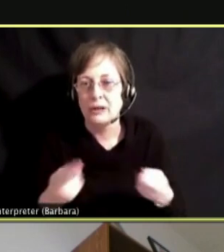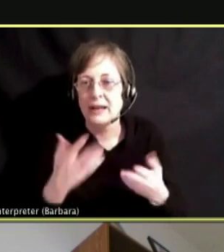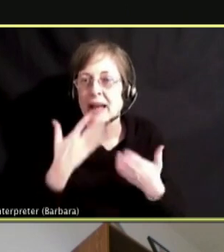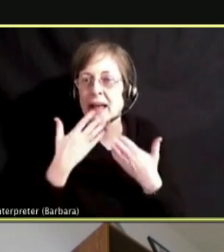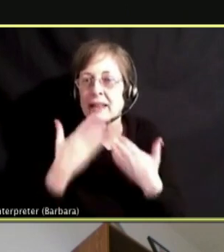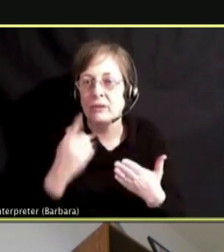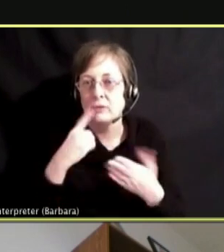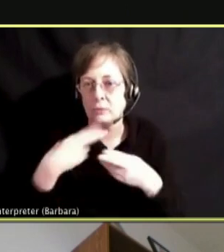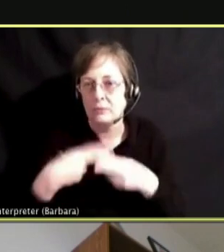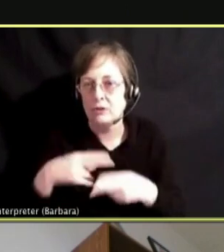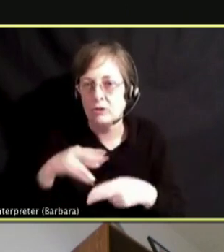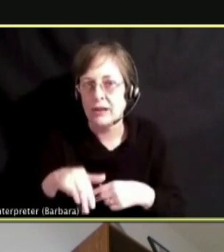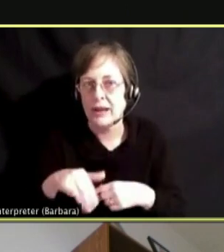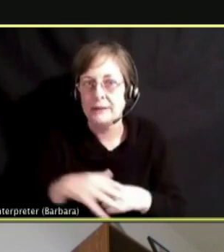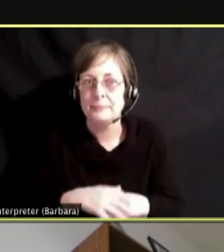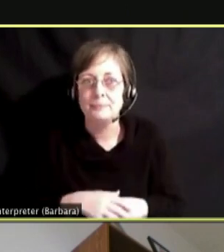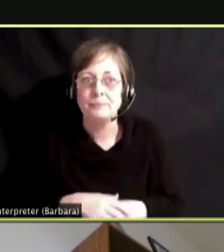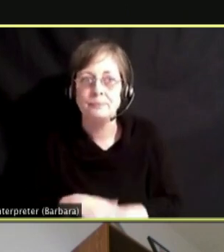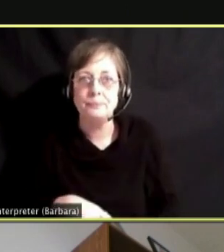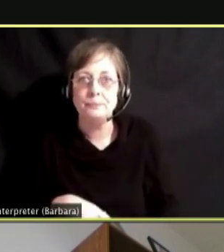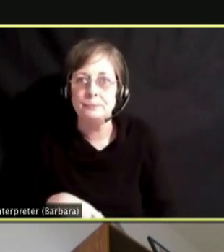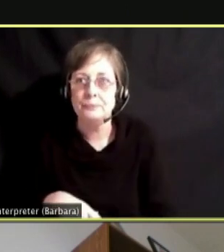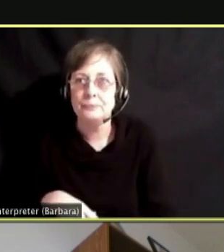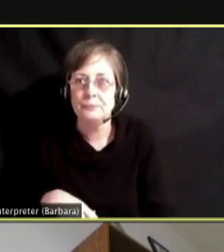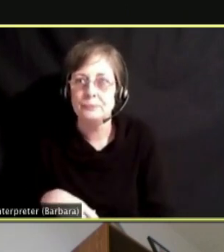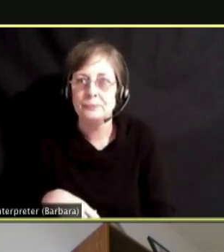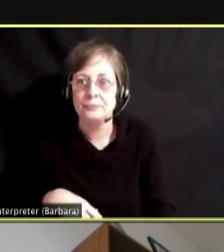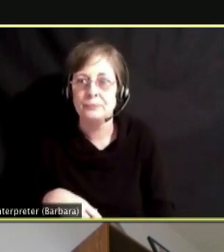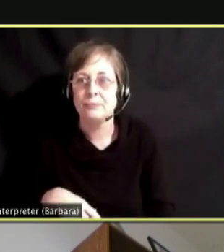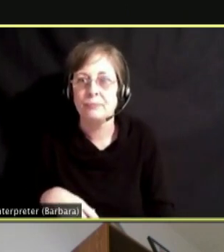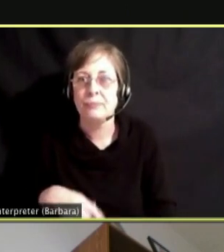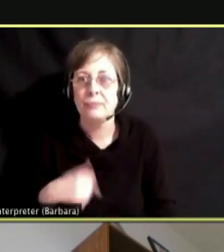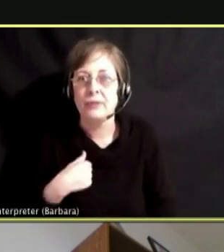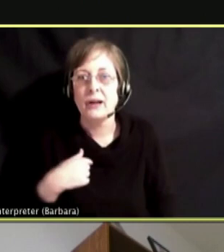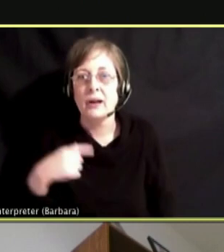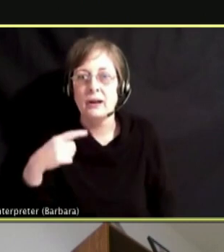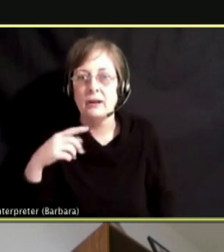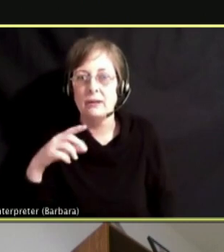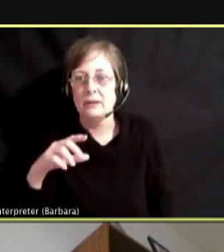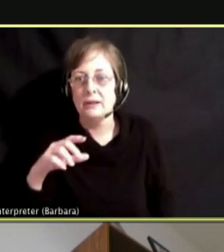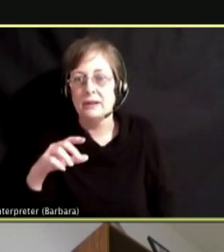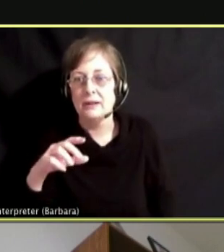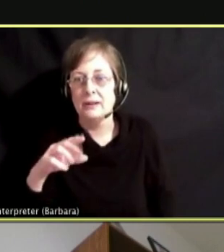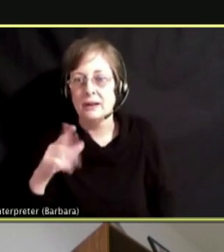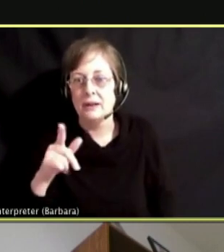AND HEARD STORIES OF IT TRIGGERING FOR STUDENTS IN CLASSROOMS AND BATHROOMS AND THINGS LIKE THAT AS WELL.